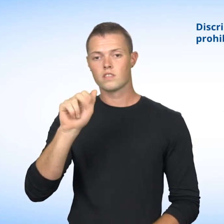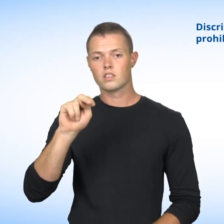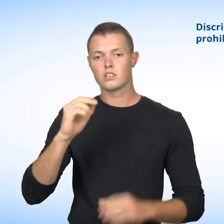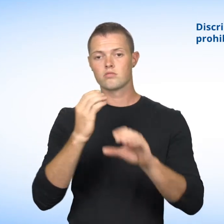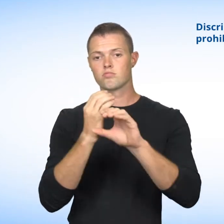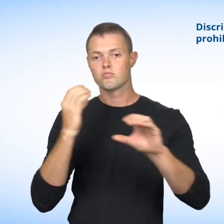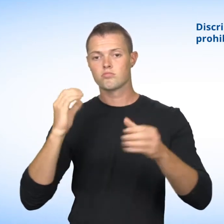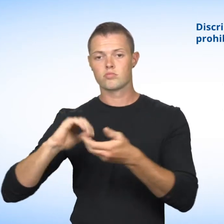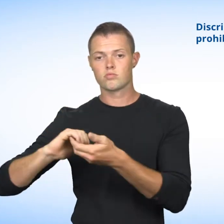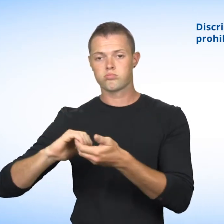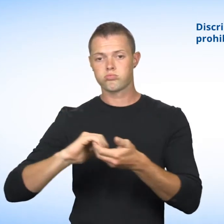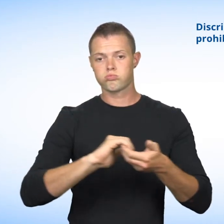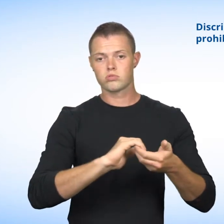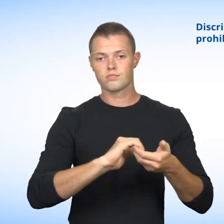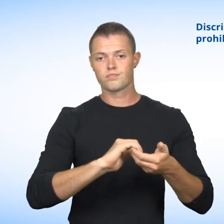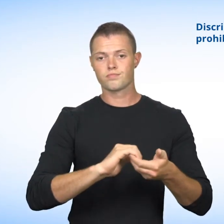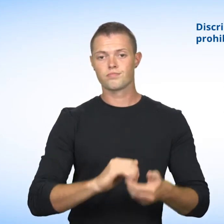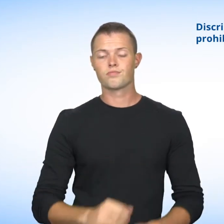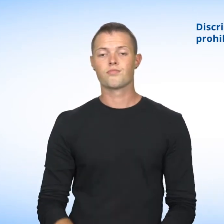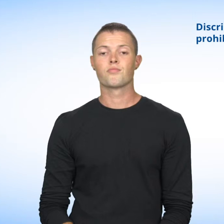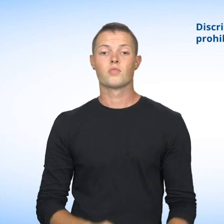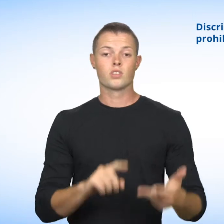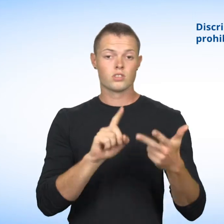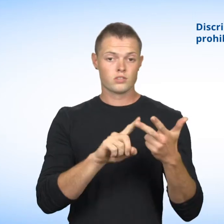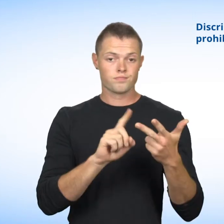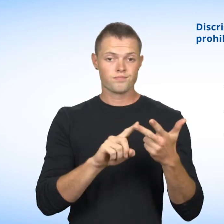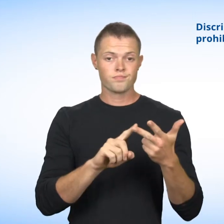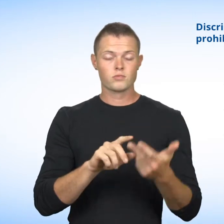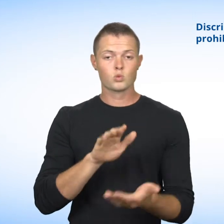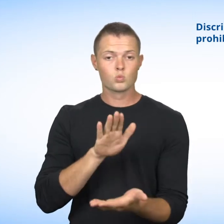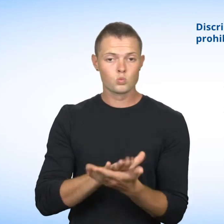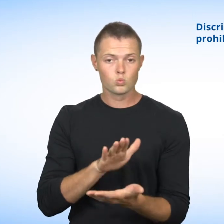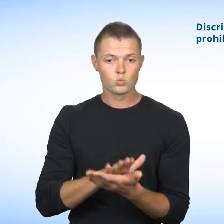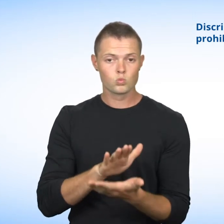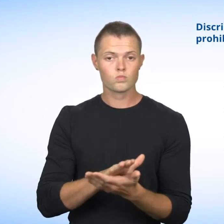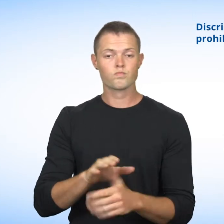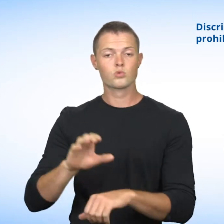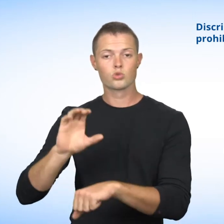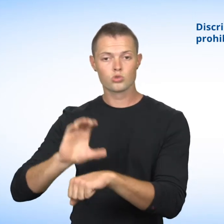and caravan sites Schools